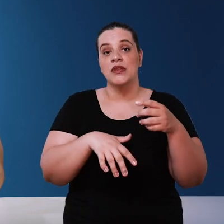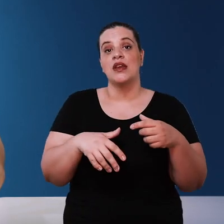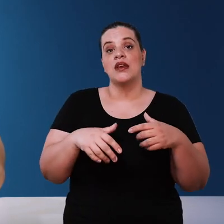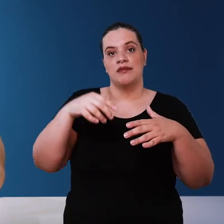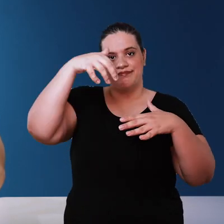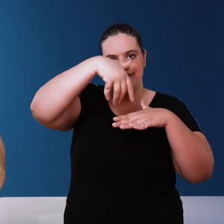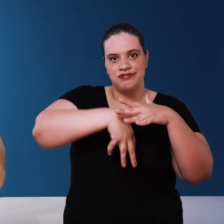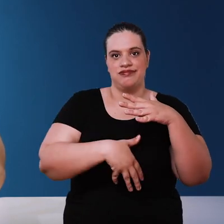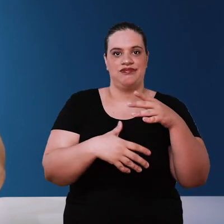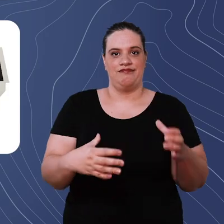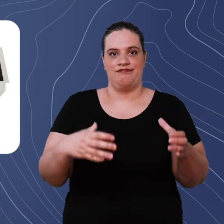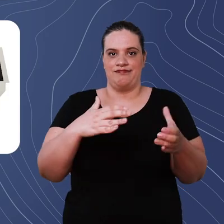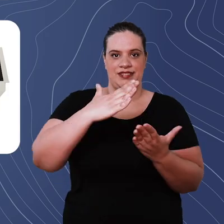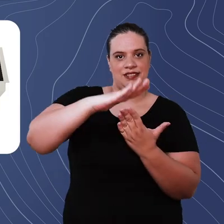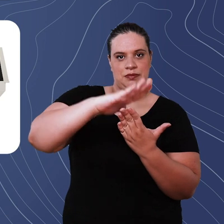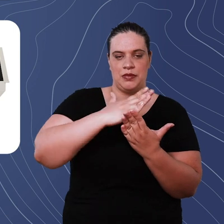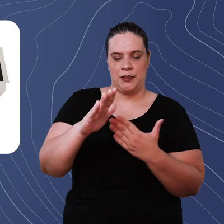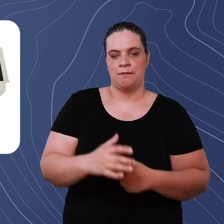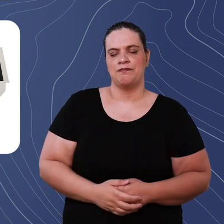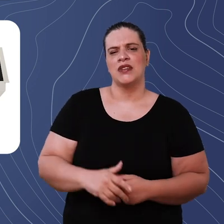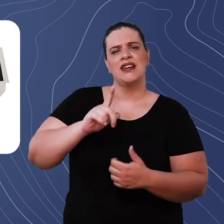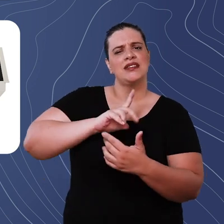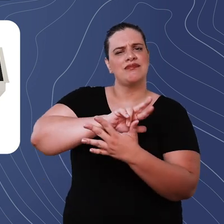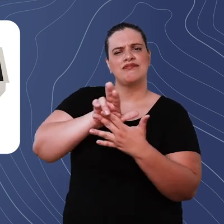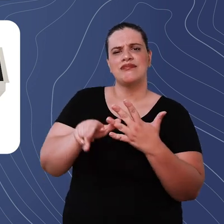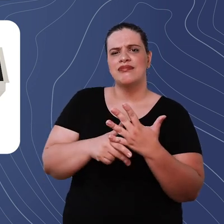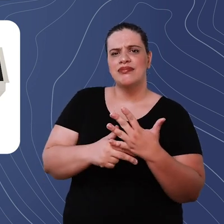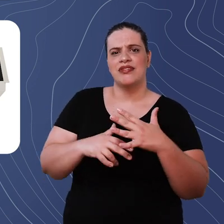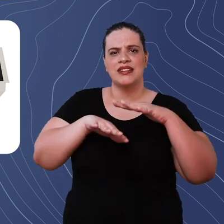that it does not enter the cistern there are many different types of